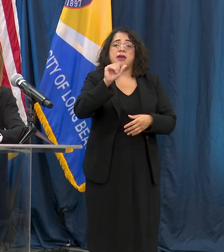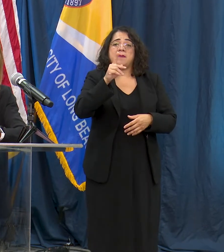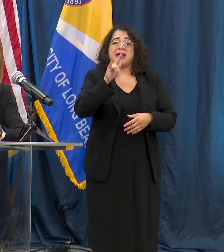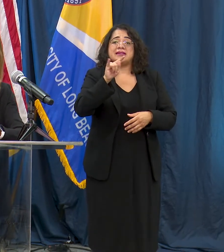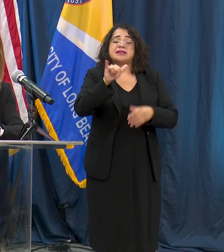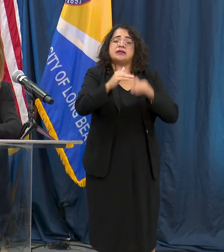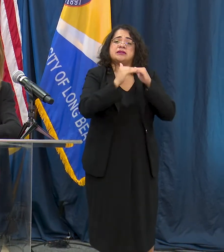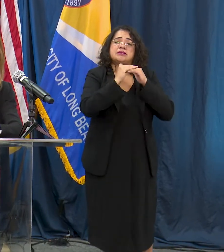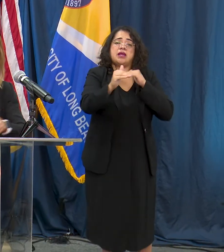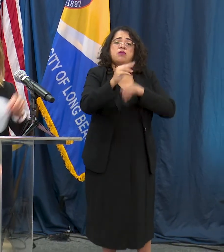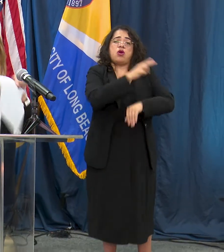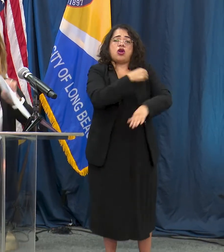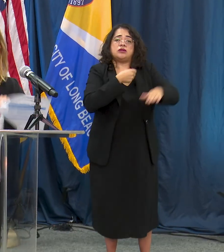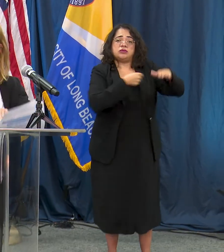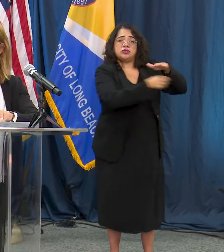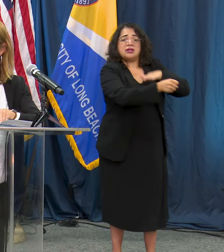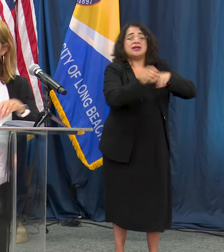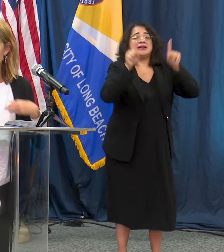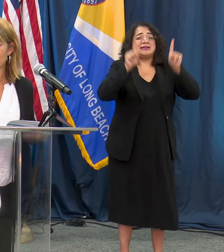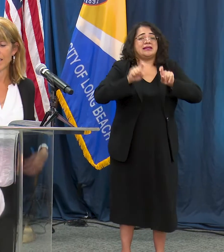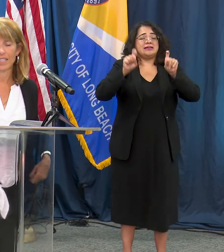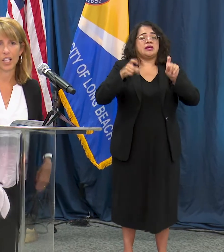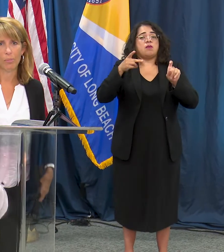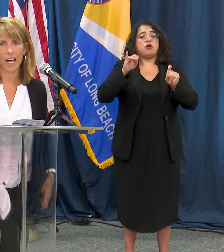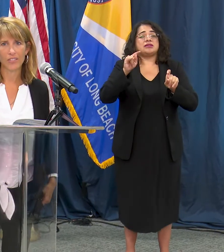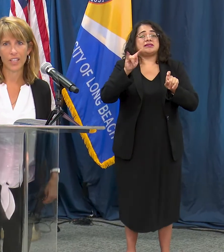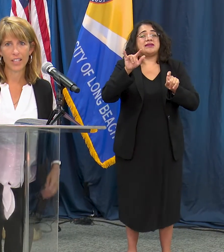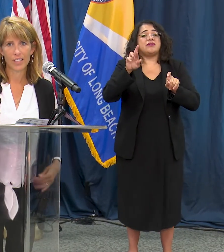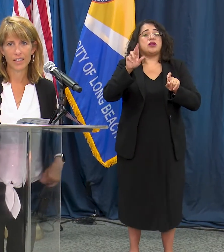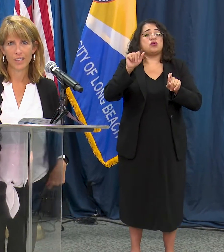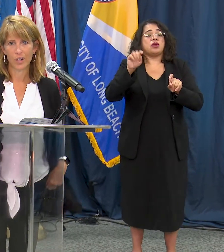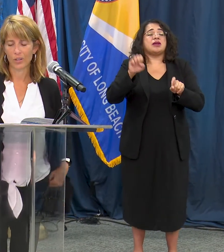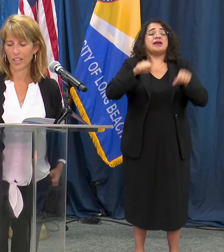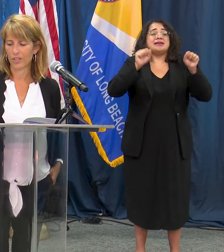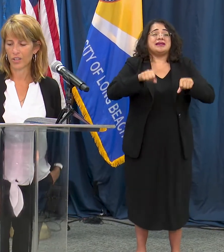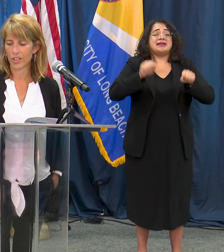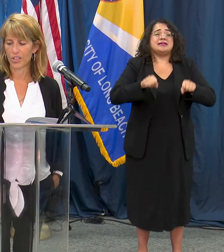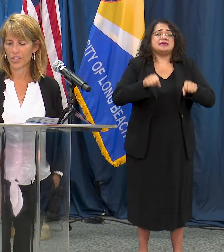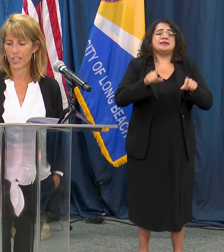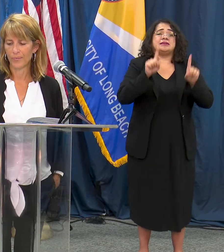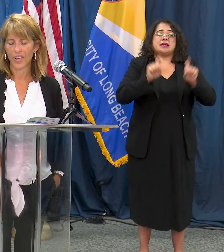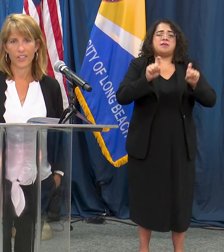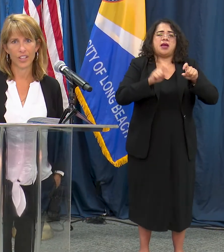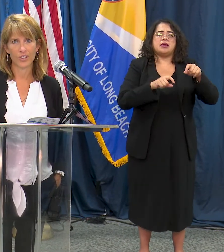testing positivity rate, testing capacity, hospital surge, and skilled nursing